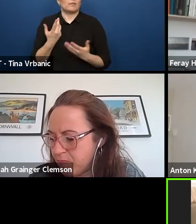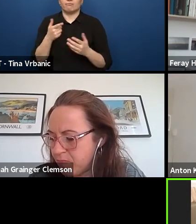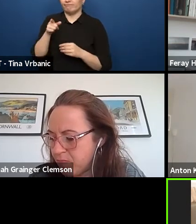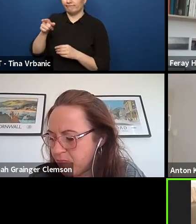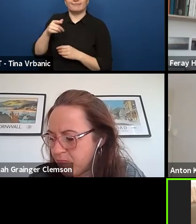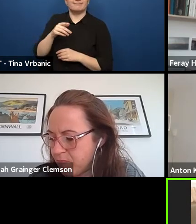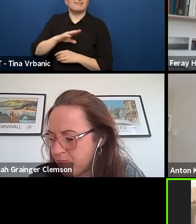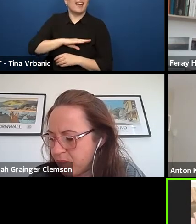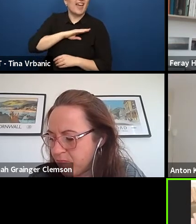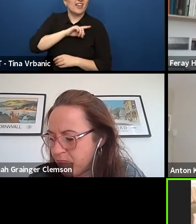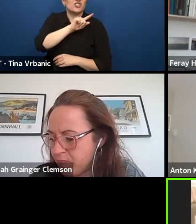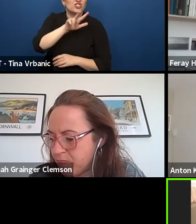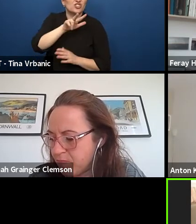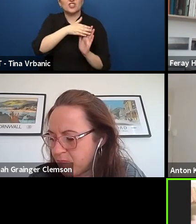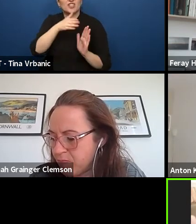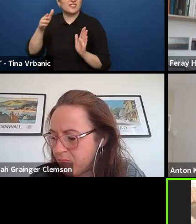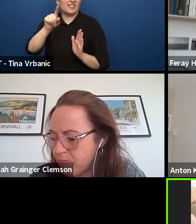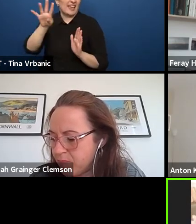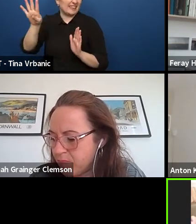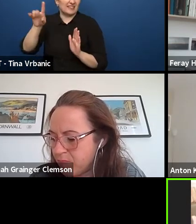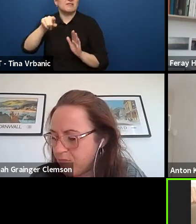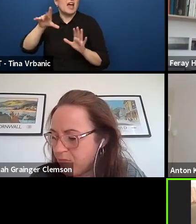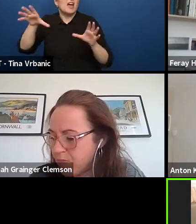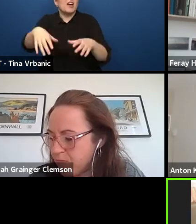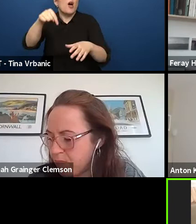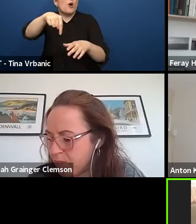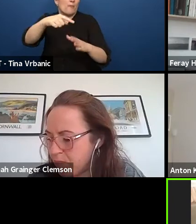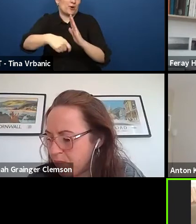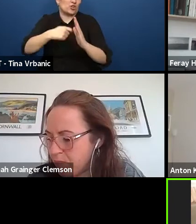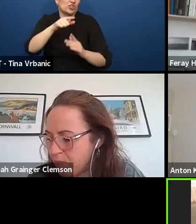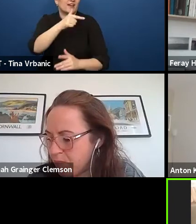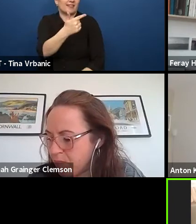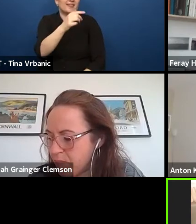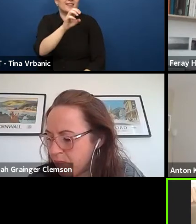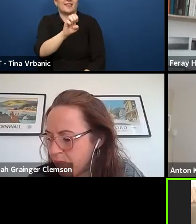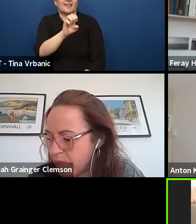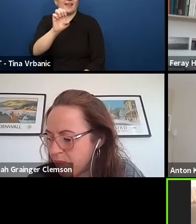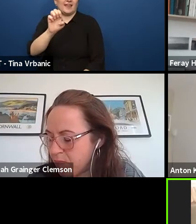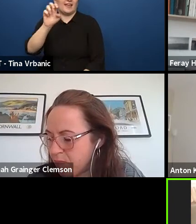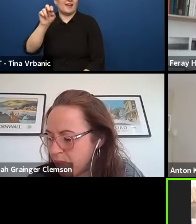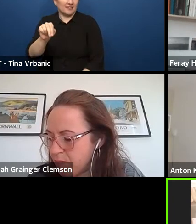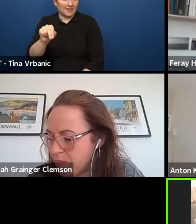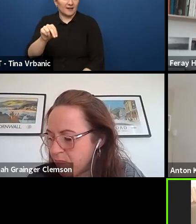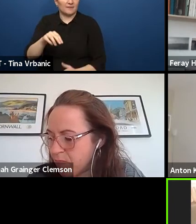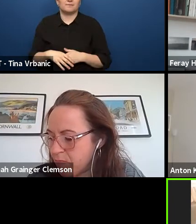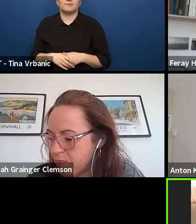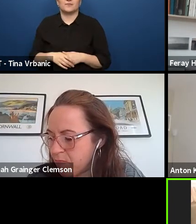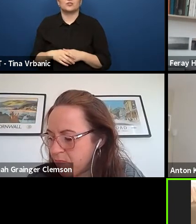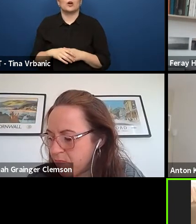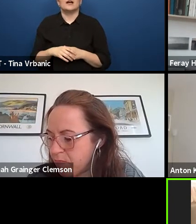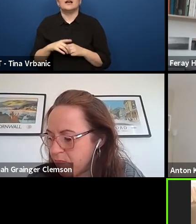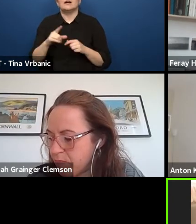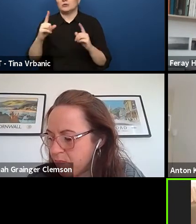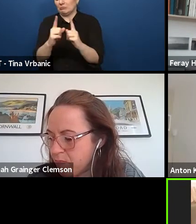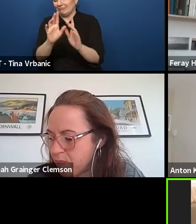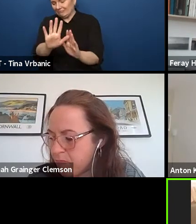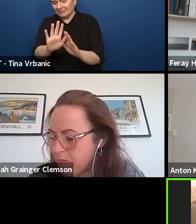in the teen project, because you know nothing about that, just briefly giving you the frame, and then I will finish. In the team project,